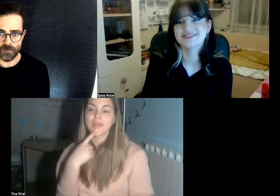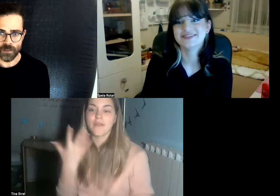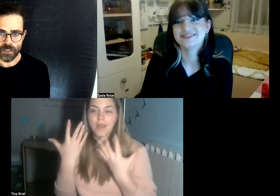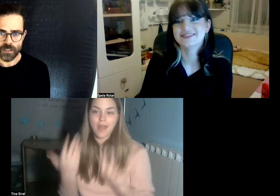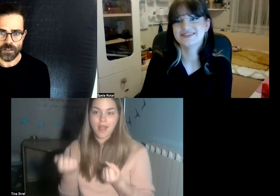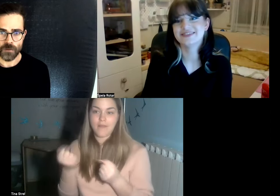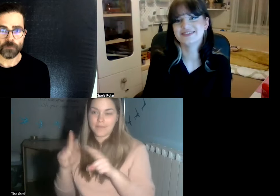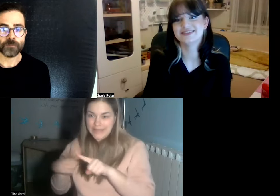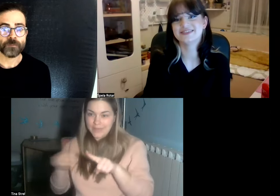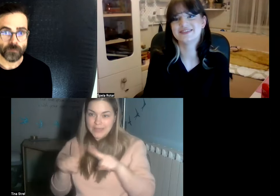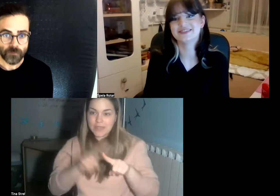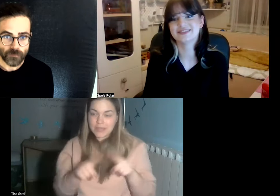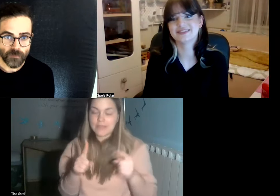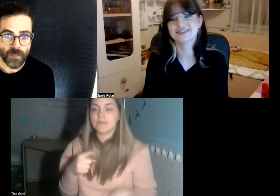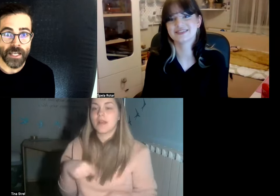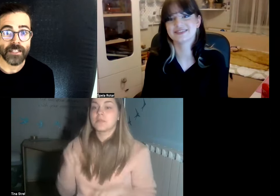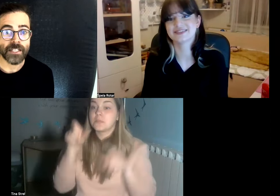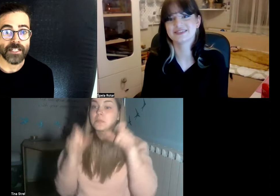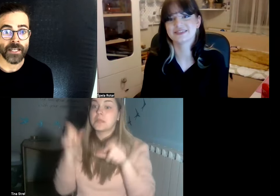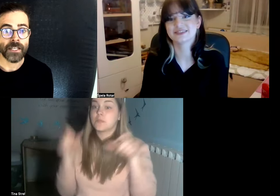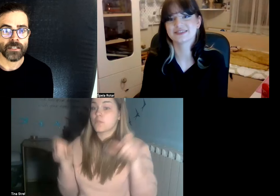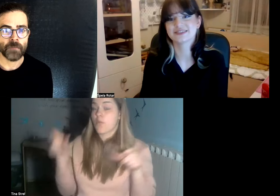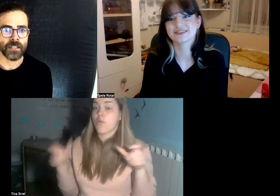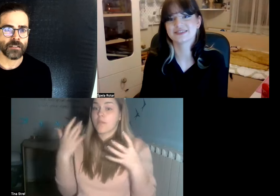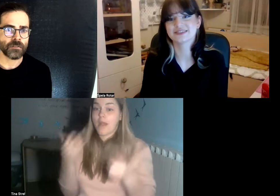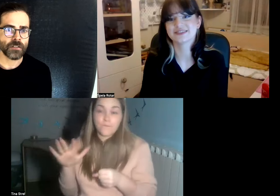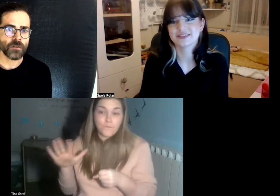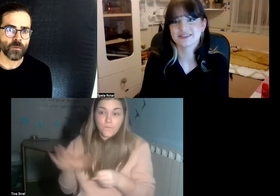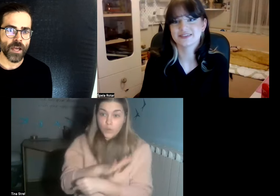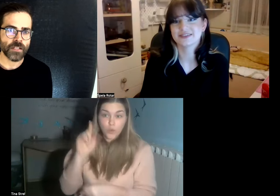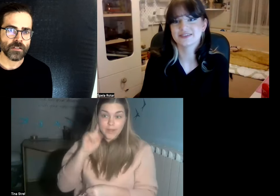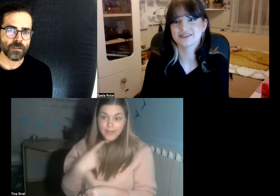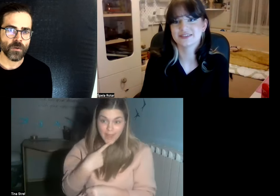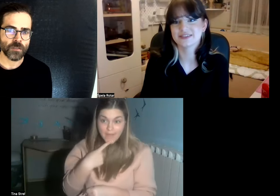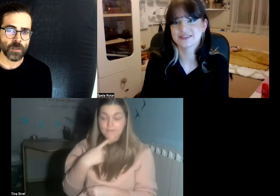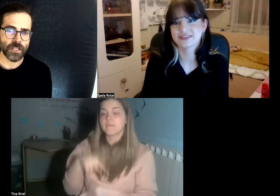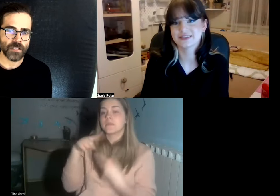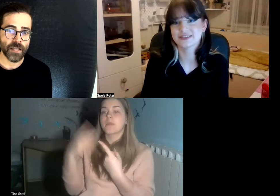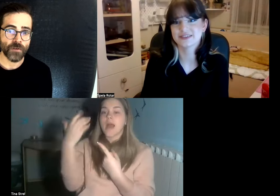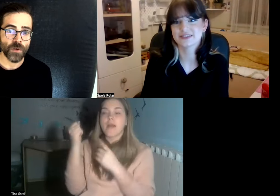so yeah Tina is saying there are many different ways to experience that